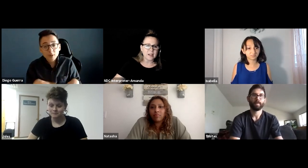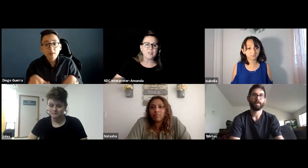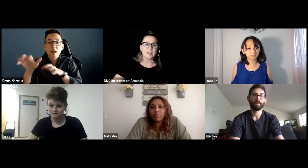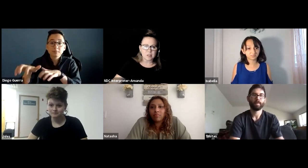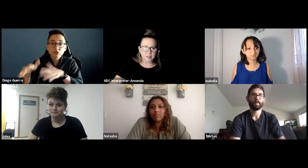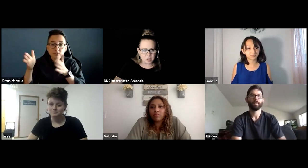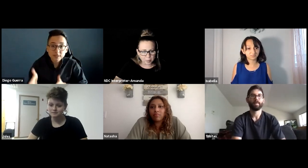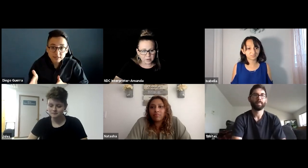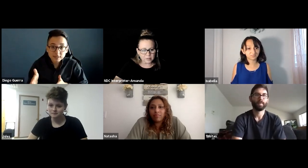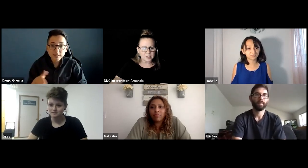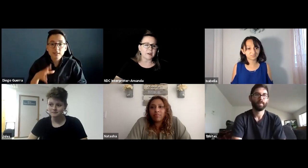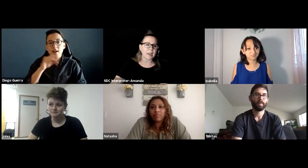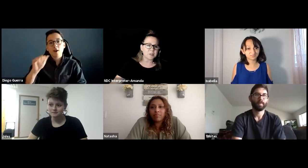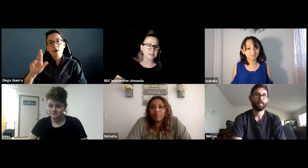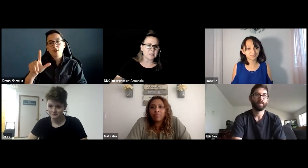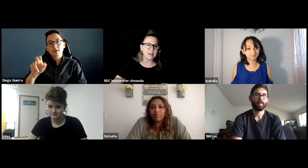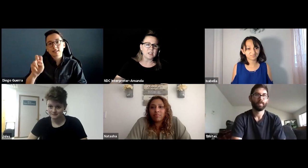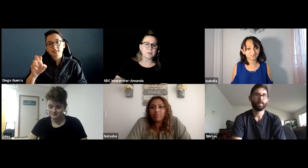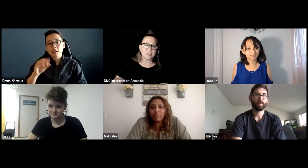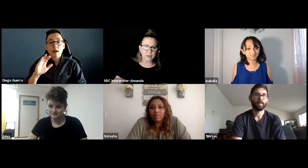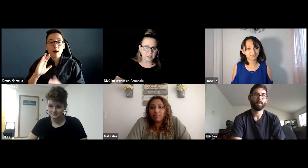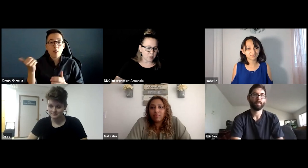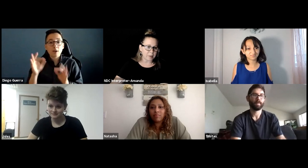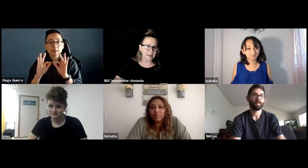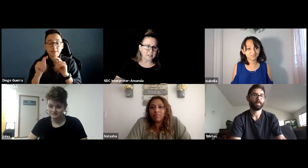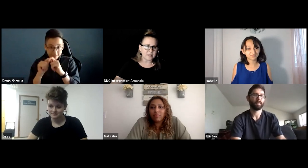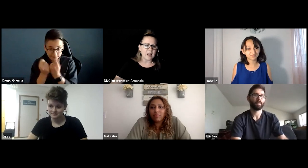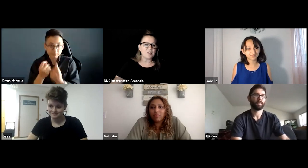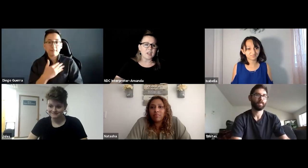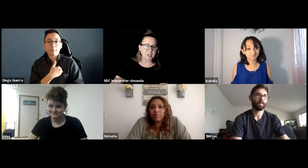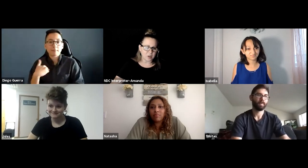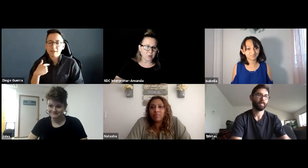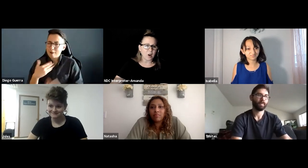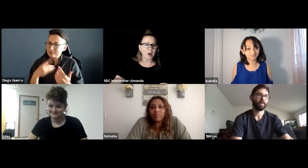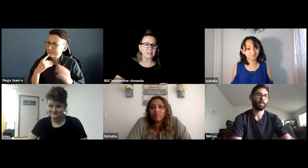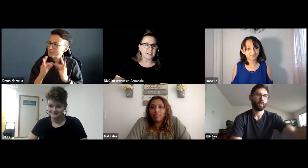Thank you to the interpreters, to our captions, specifically to our panelists, thank you Arlene